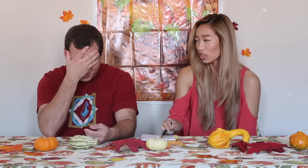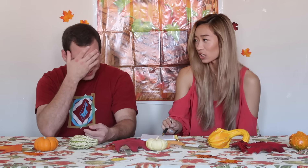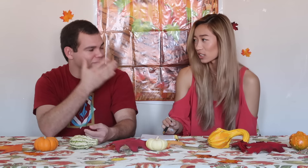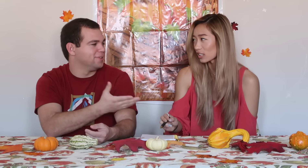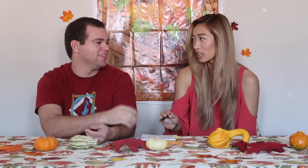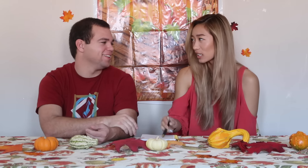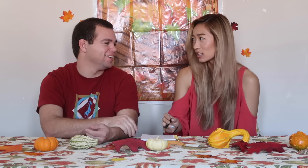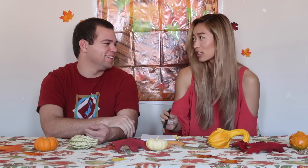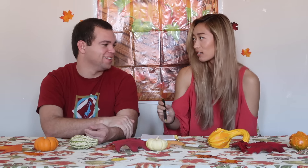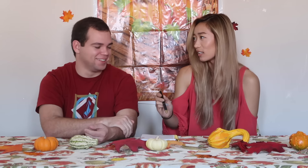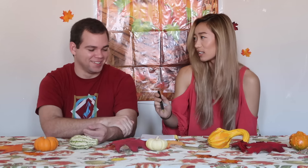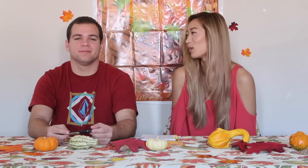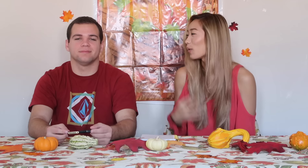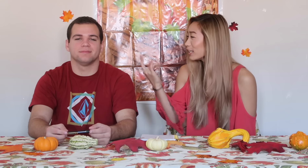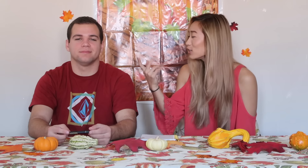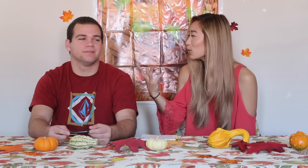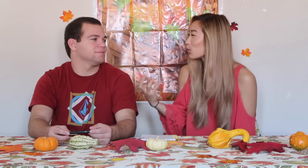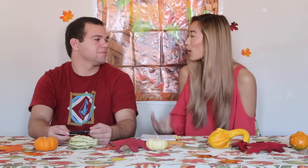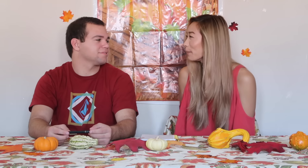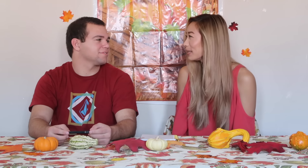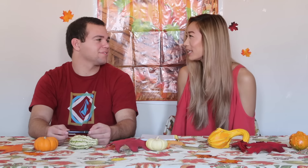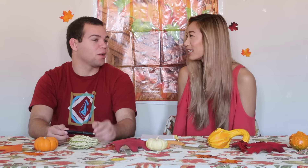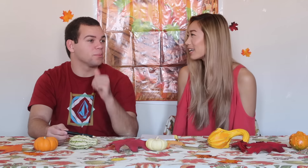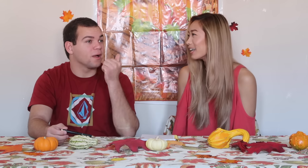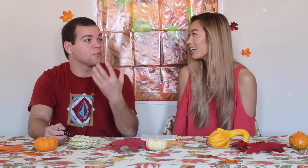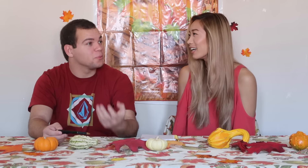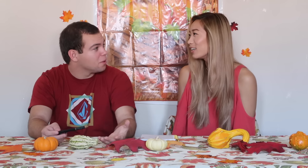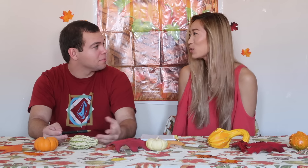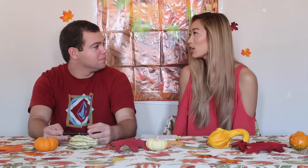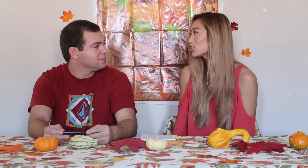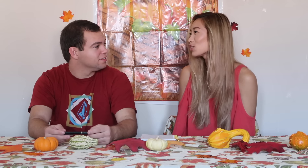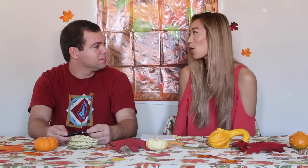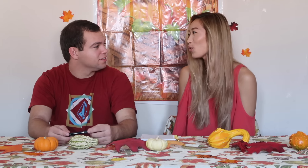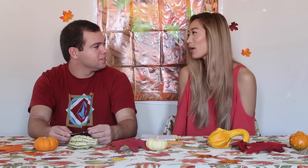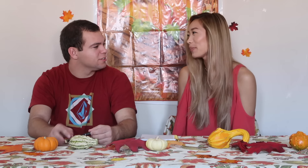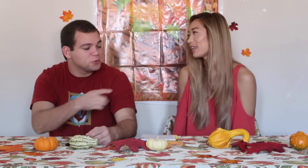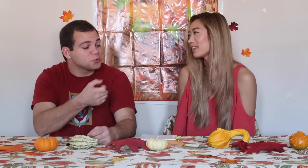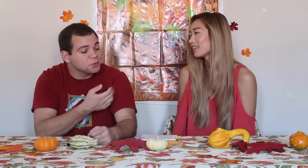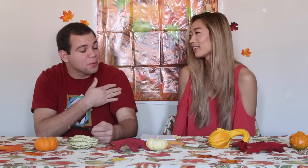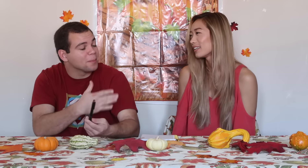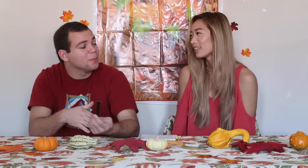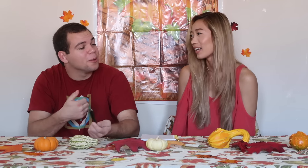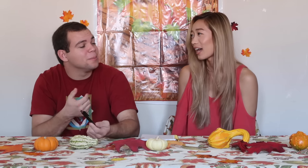Turkey's first Why are you so grumpy?! I'm not grumpy! You are SO grumpy! You took my part babe....